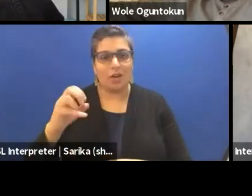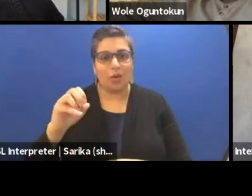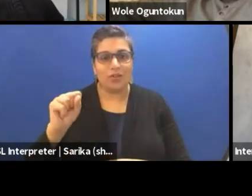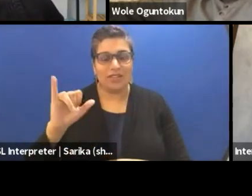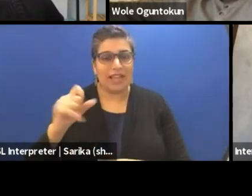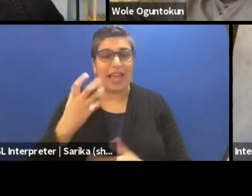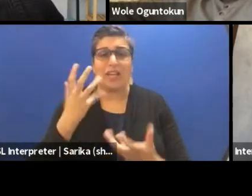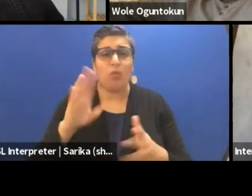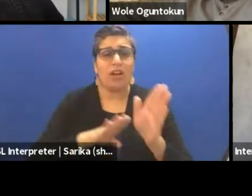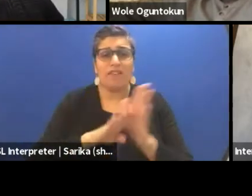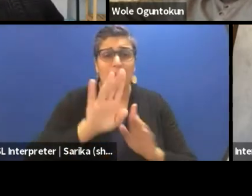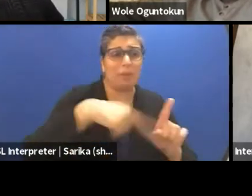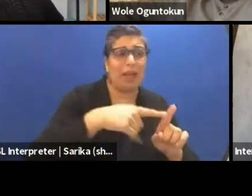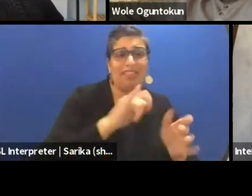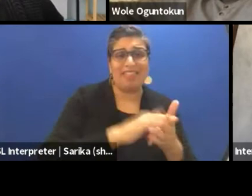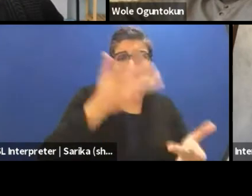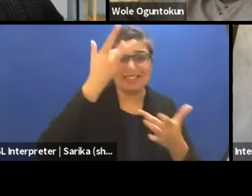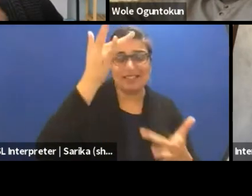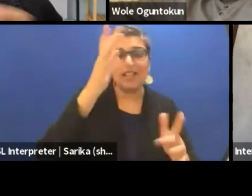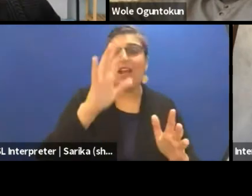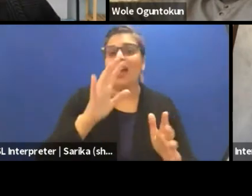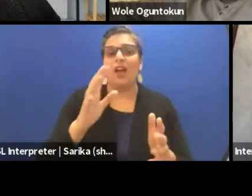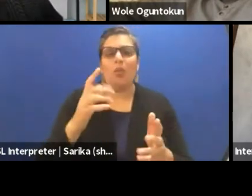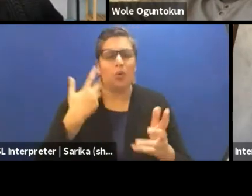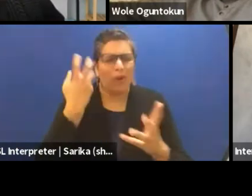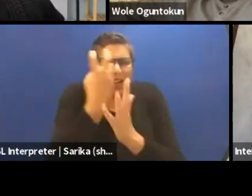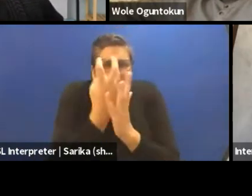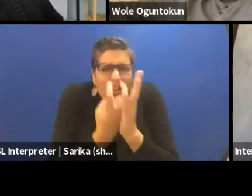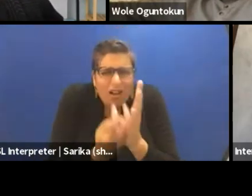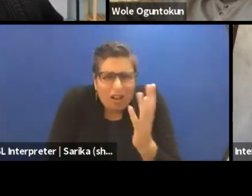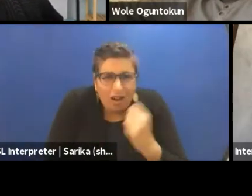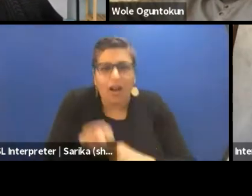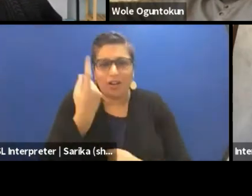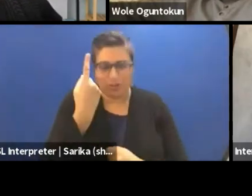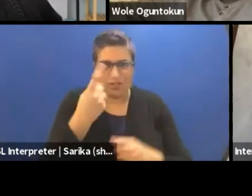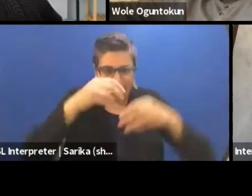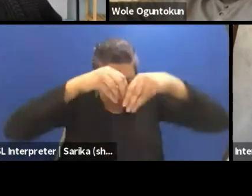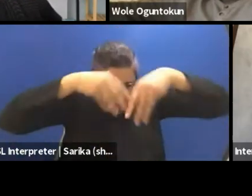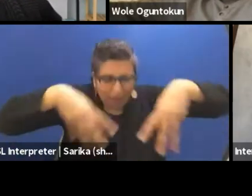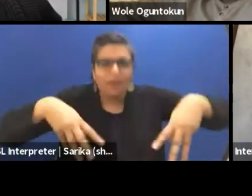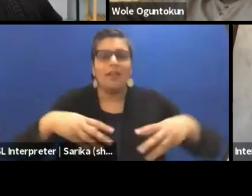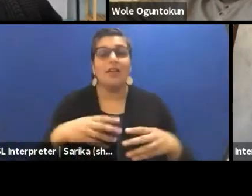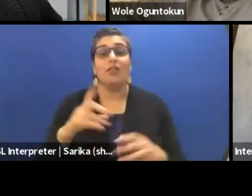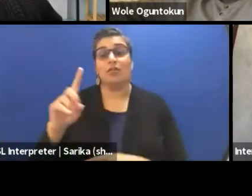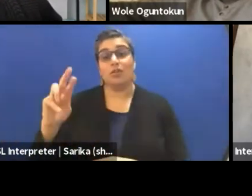we wanted to really delve deeper and understand, so the dramaturg was a psychiatrist.